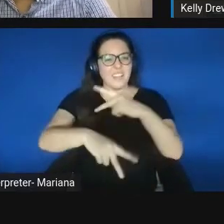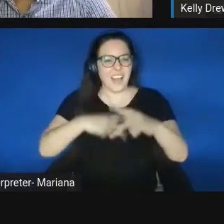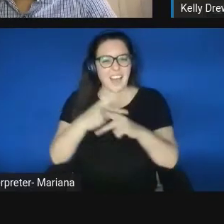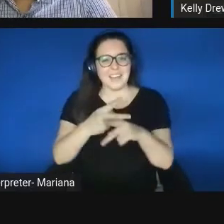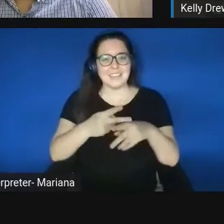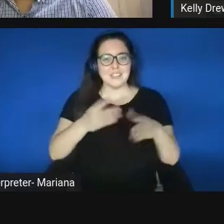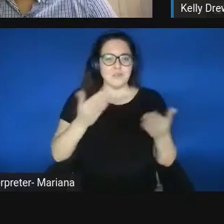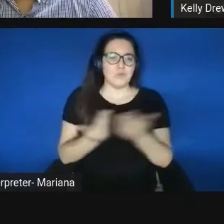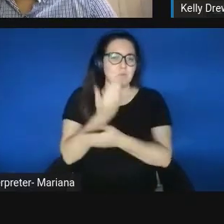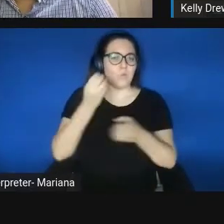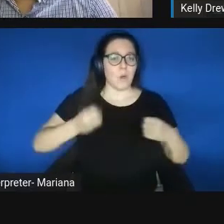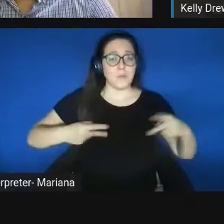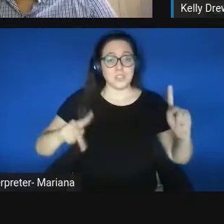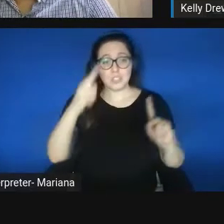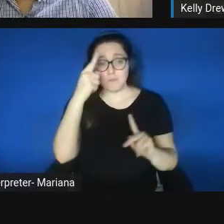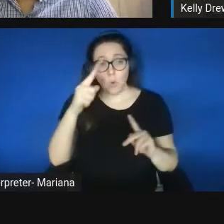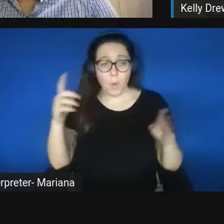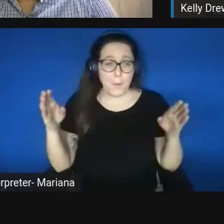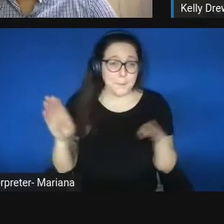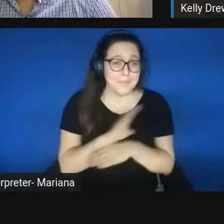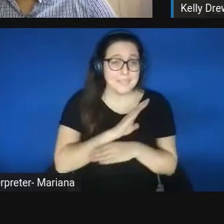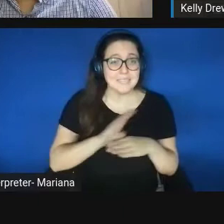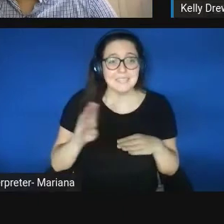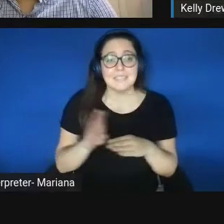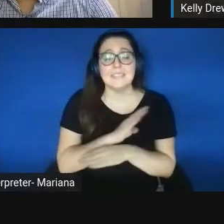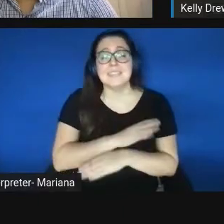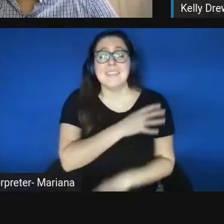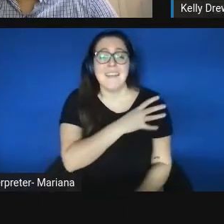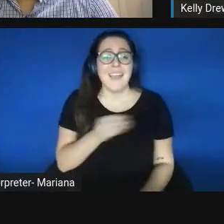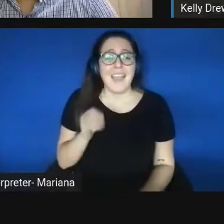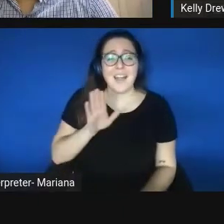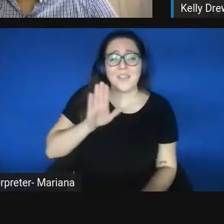for businesses as well as their surrounding communities.